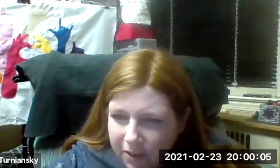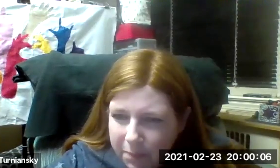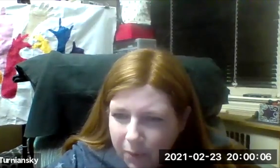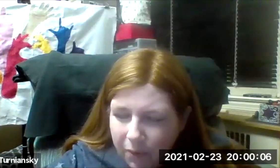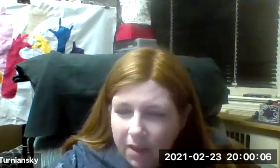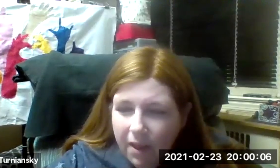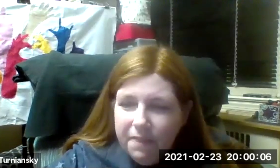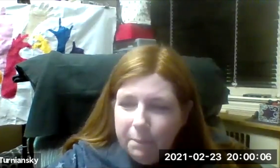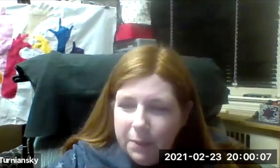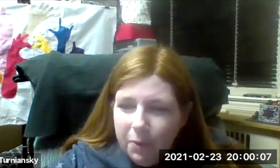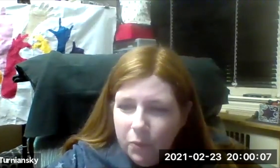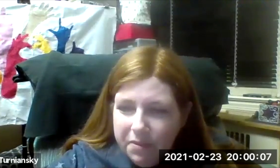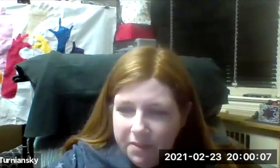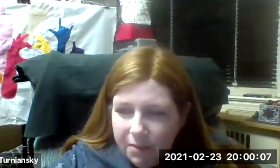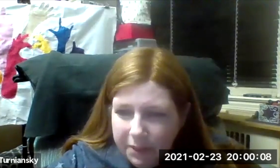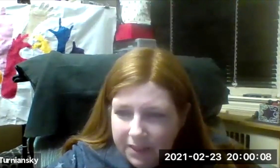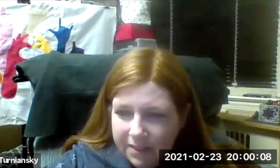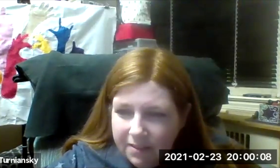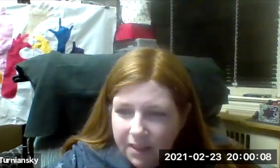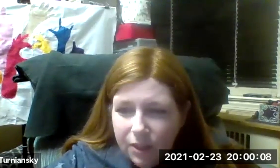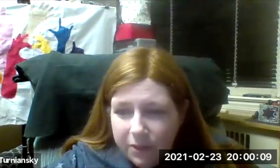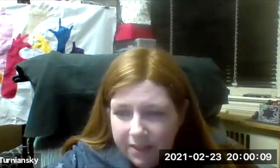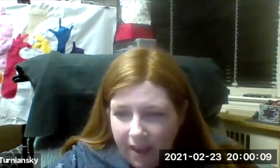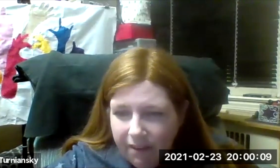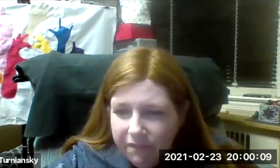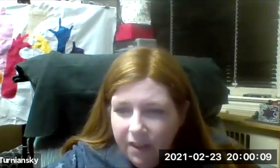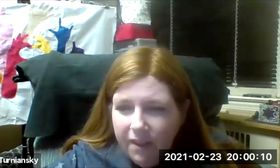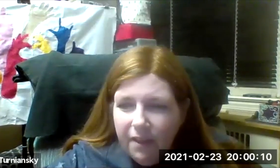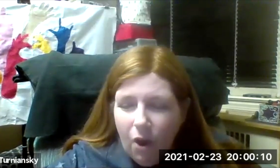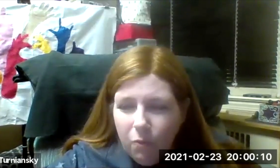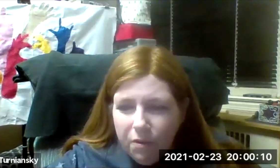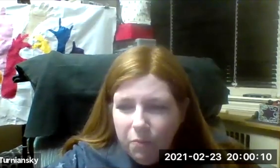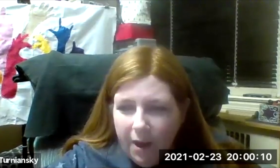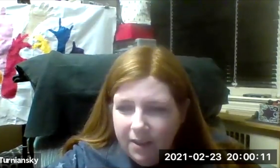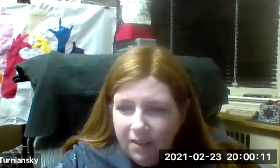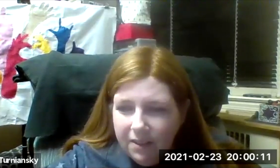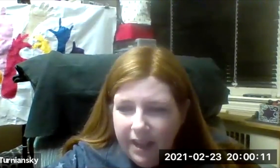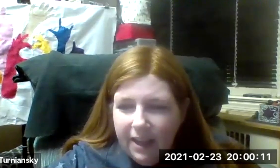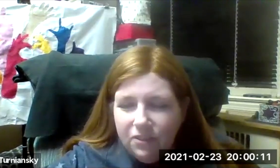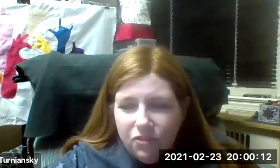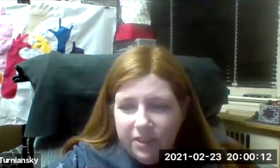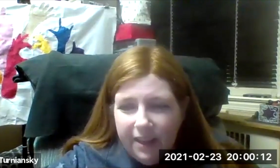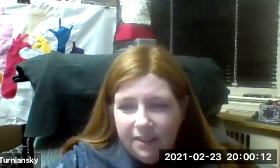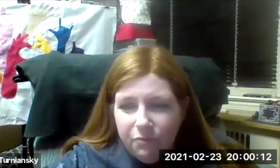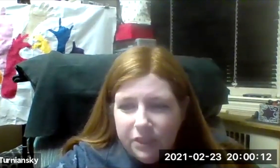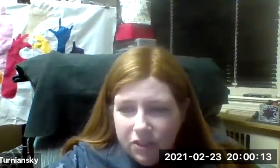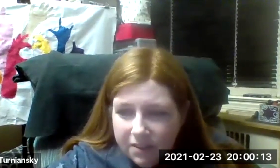you convince hearing people that People with Disabilities, including deaf, are worthwhile? I understand the richness